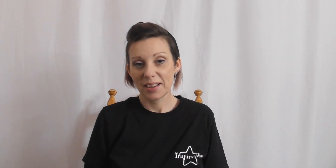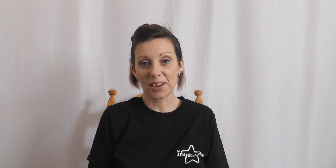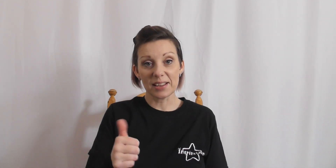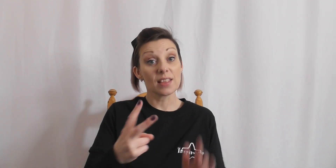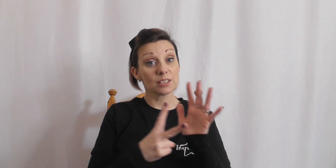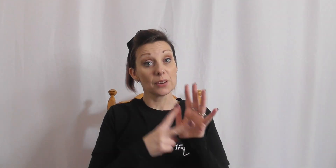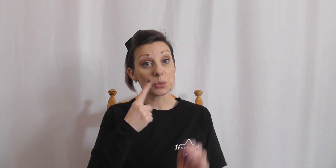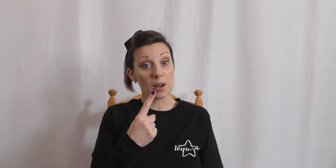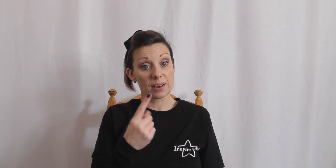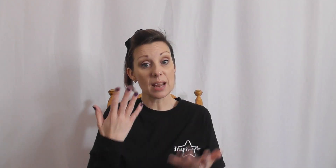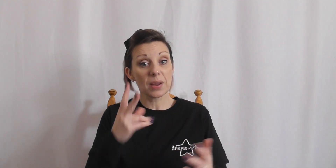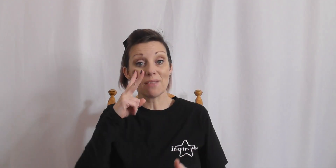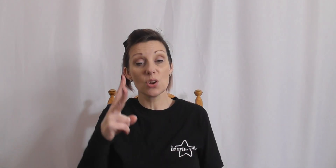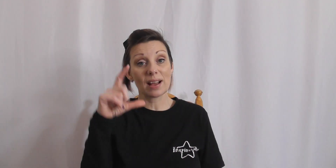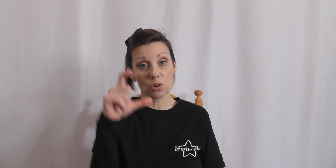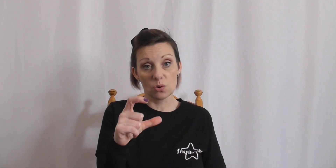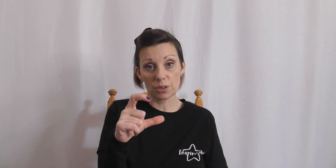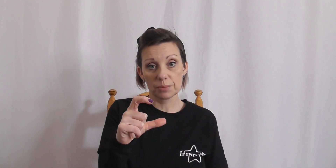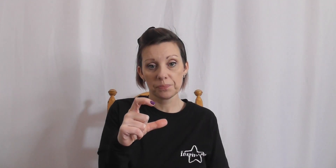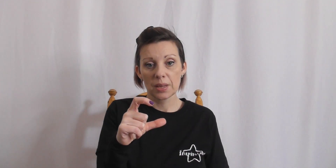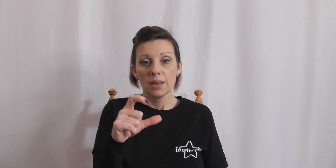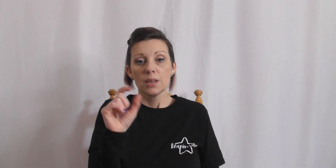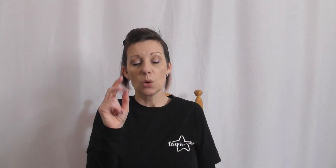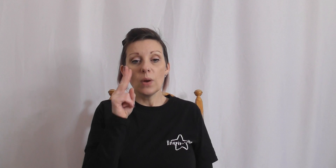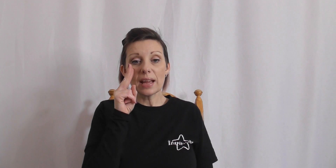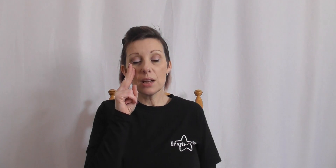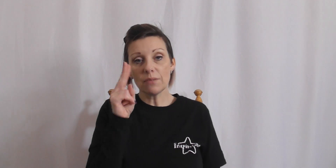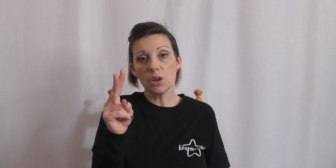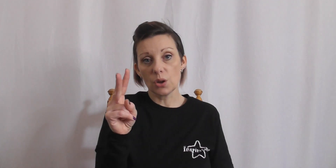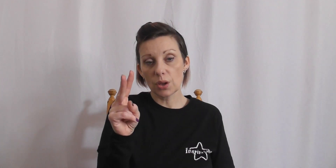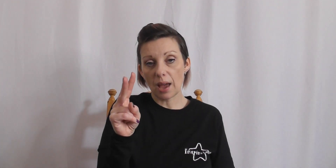Okay so that's verse one. Now i'm gonna have a look at the chorus. So we're gonna have a look